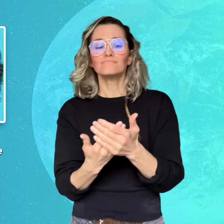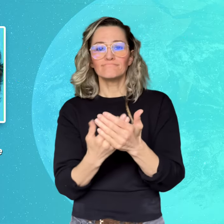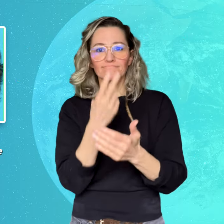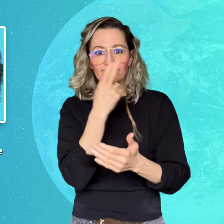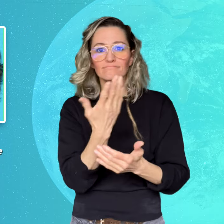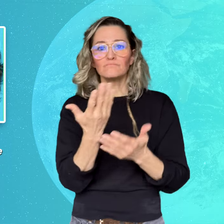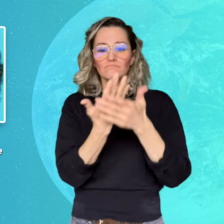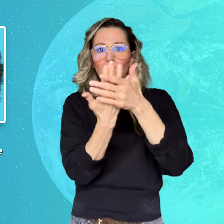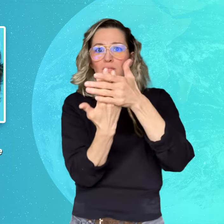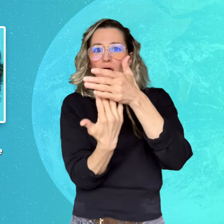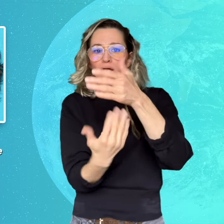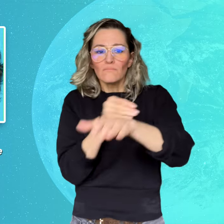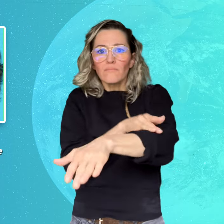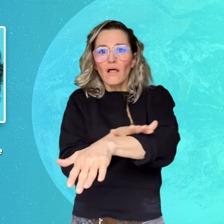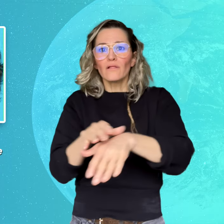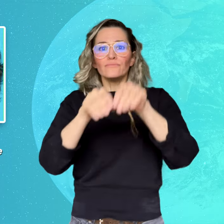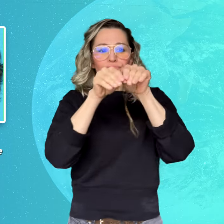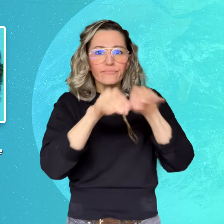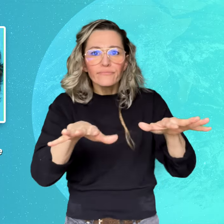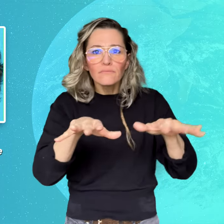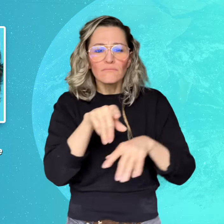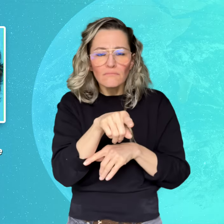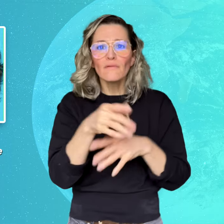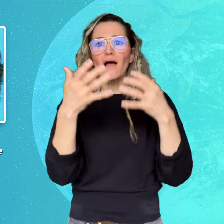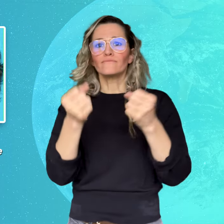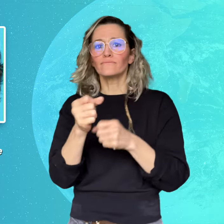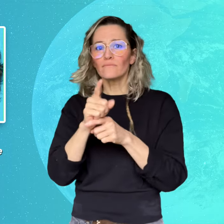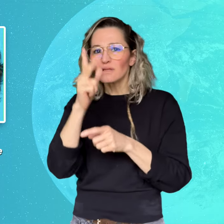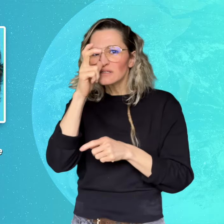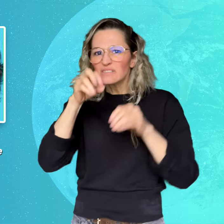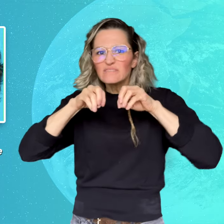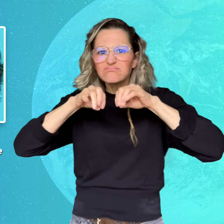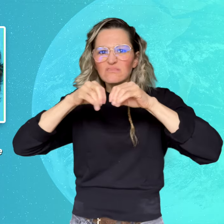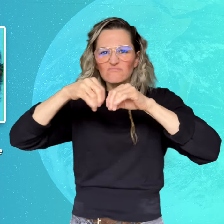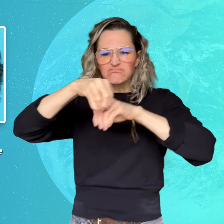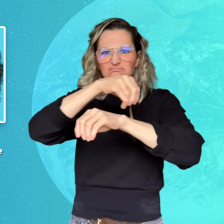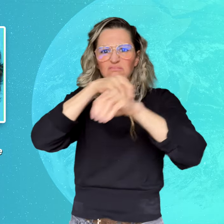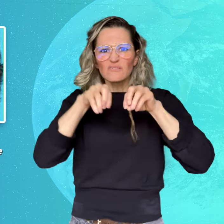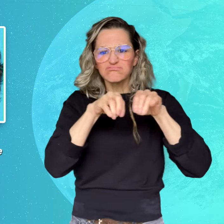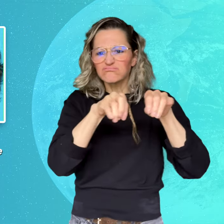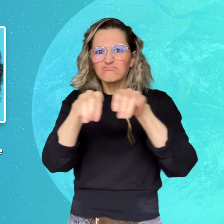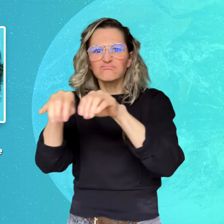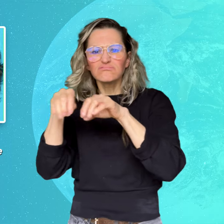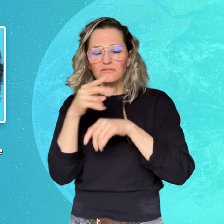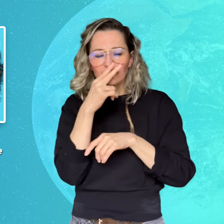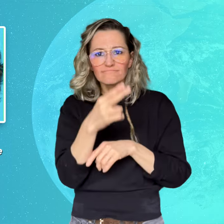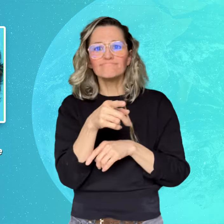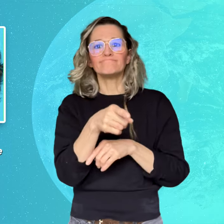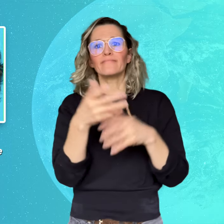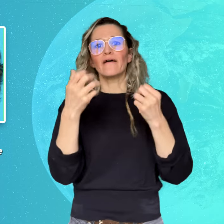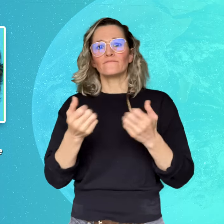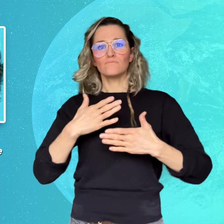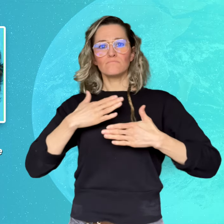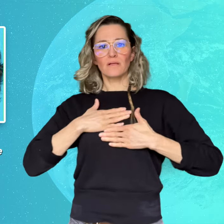and insects, indicating a decaying body, were presented